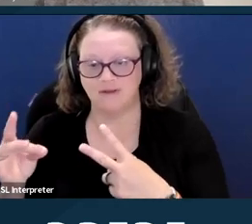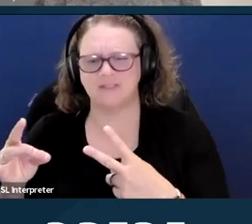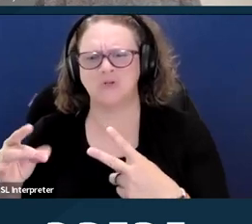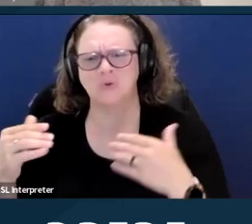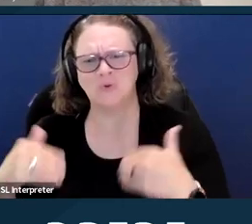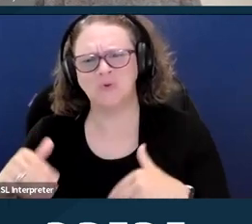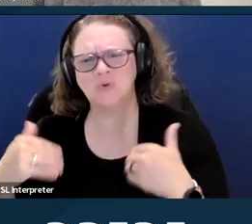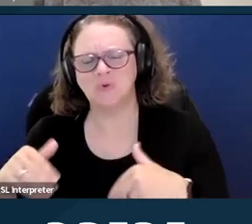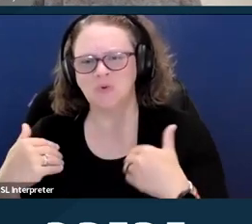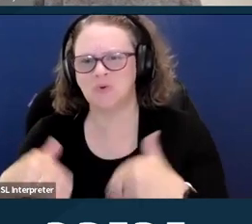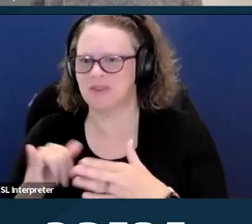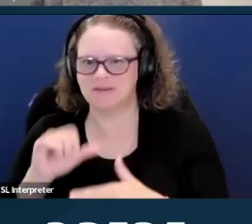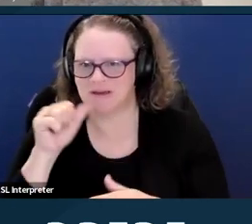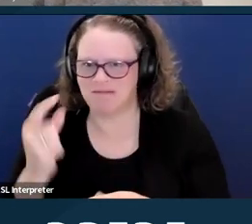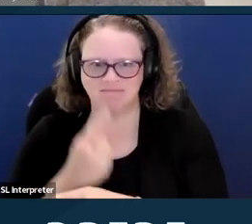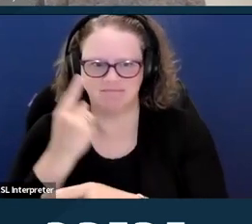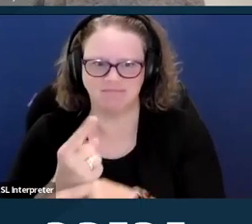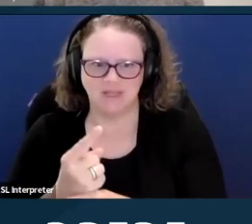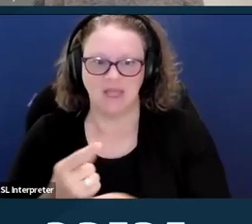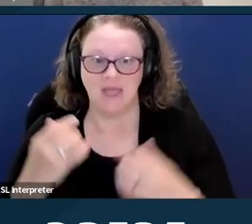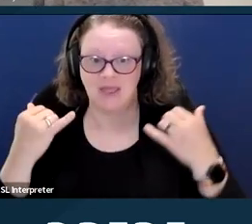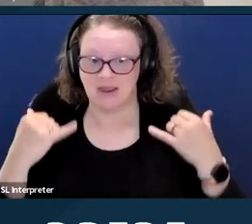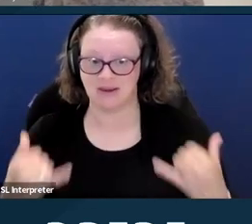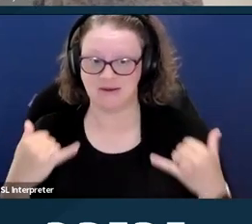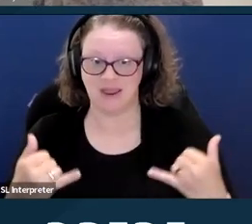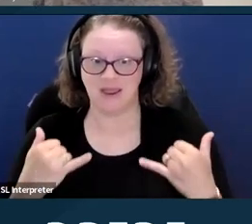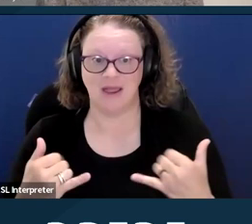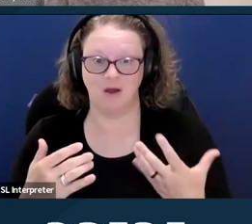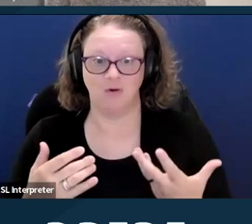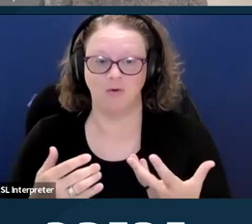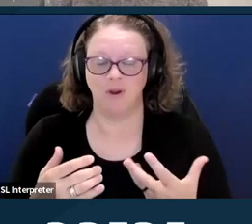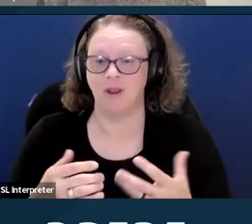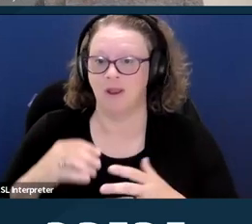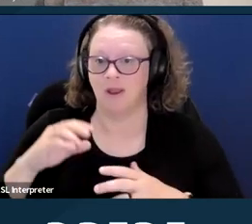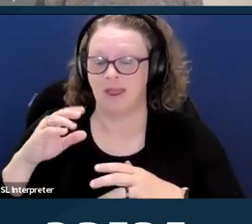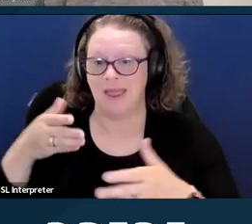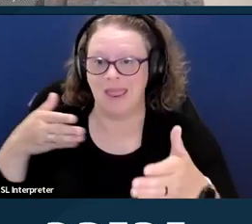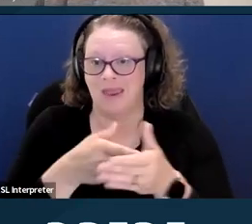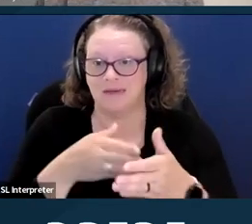of disability rights to argue for restricting access to abortion care.